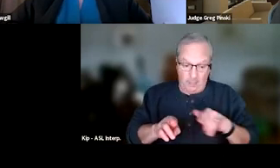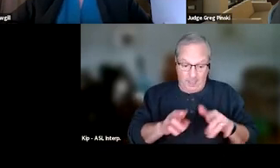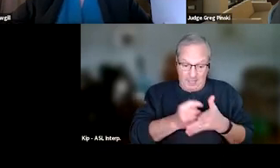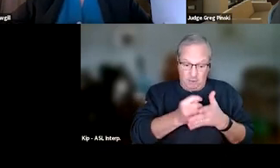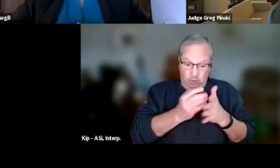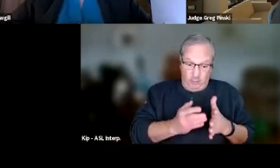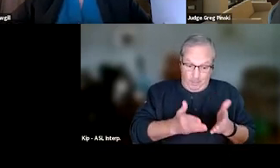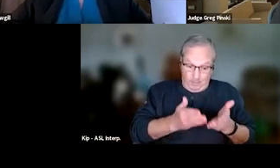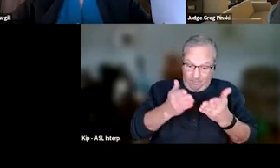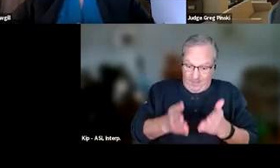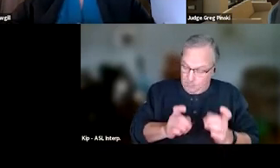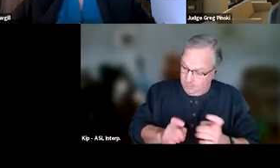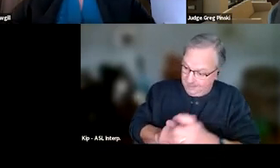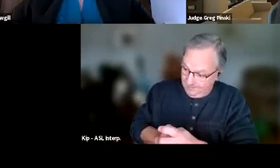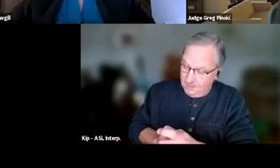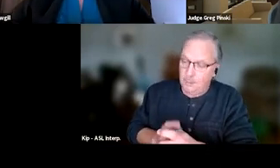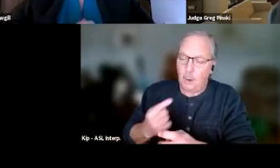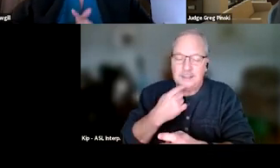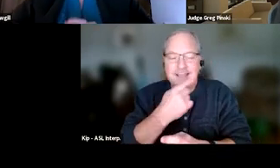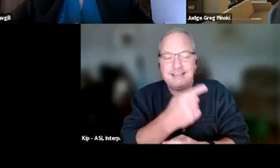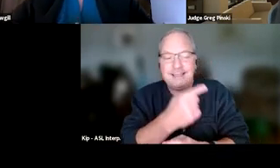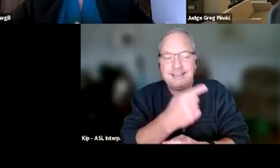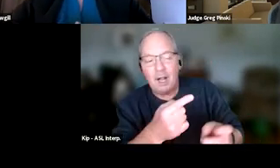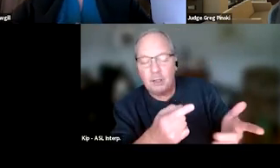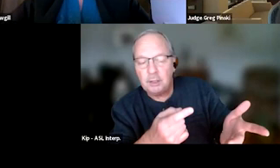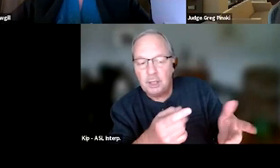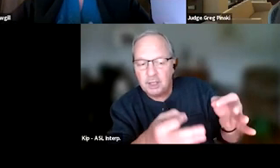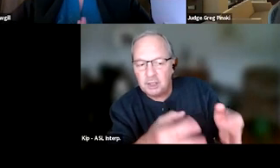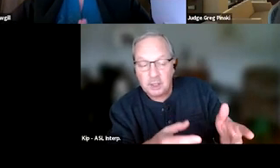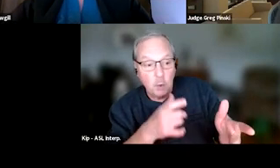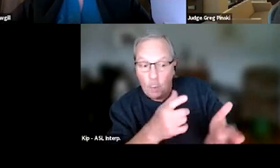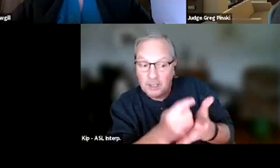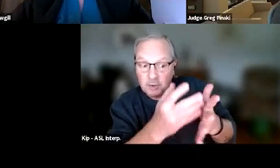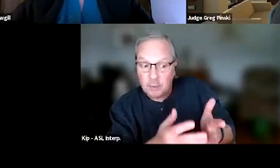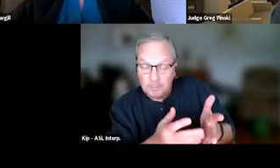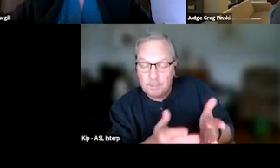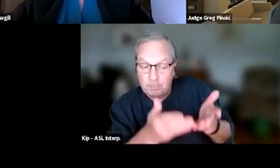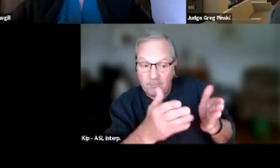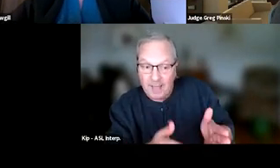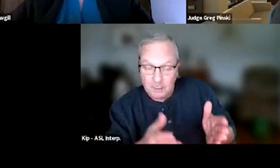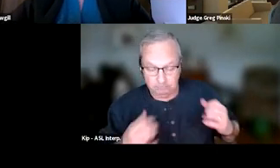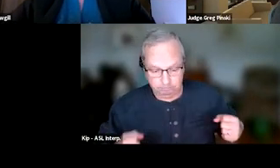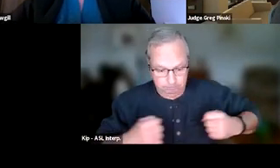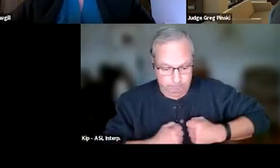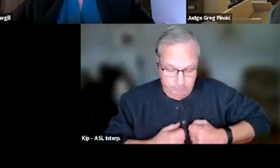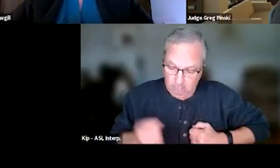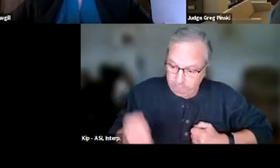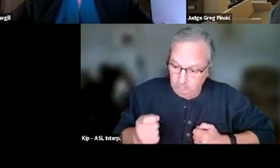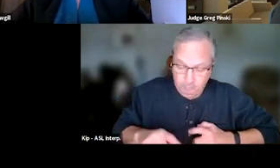I always like to tell judges, "You wouldn't want a treatment provider coming in and getting your robe on, and getting the gavel, and starting court."